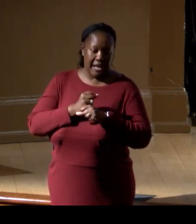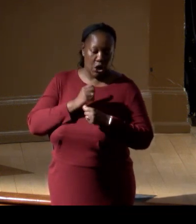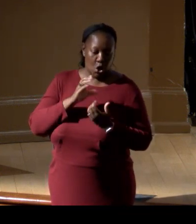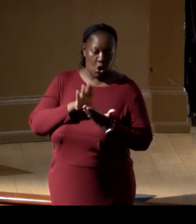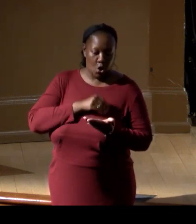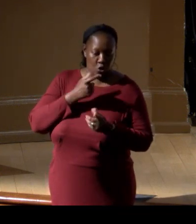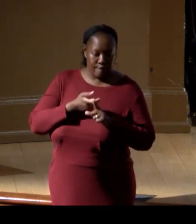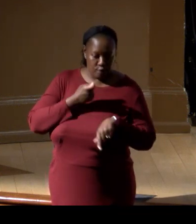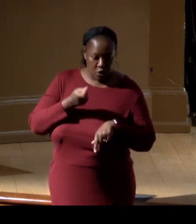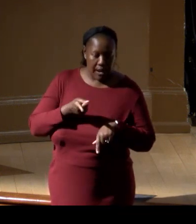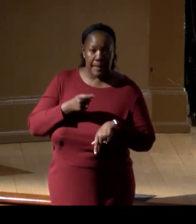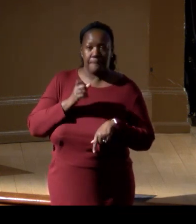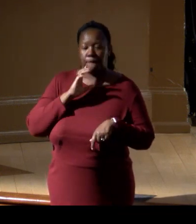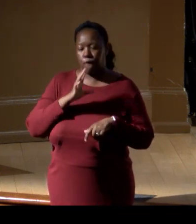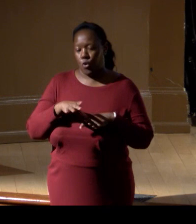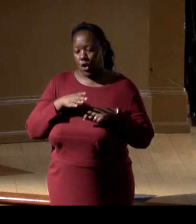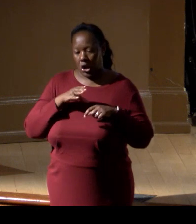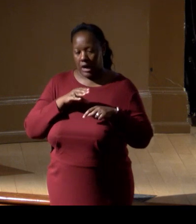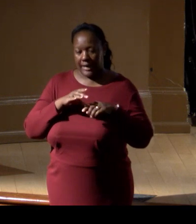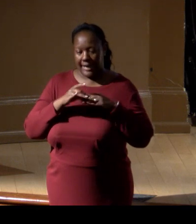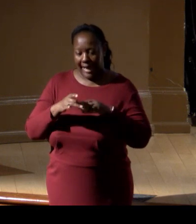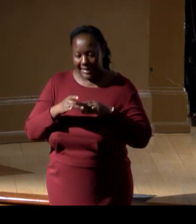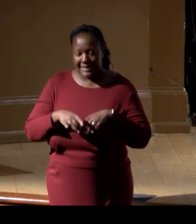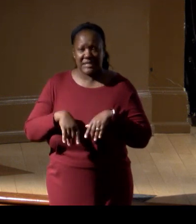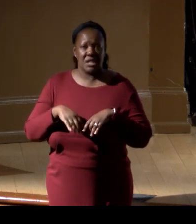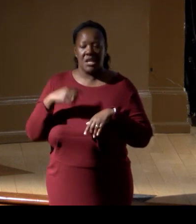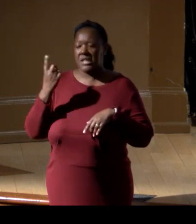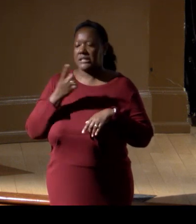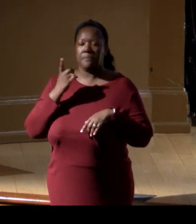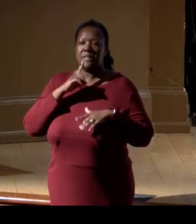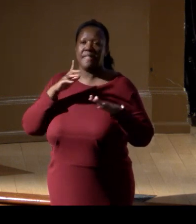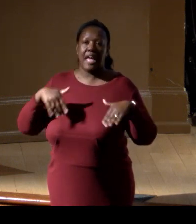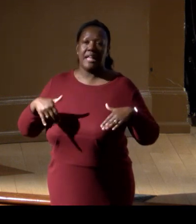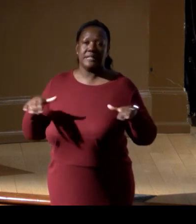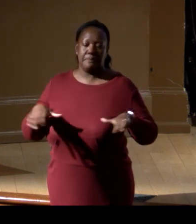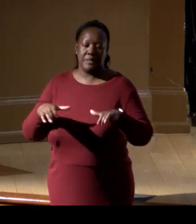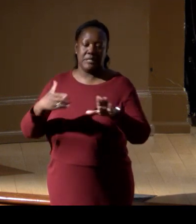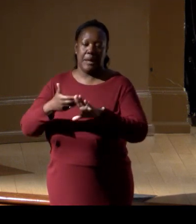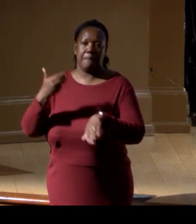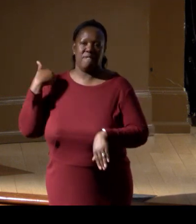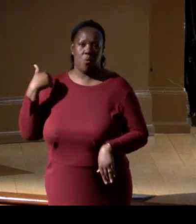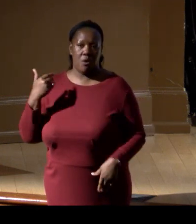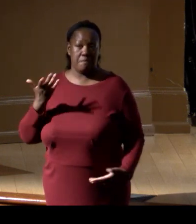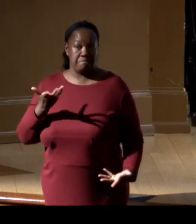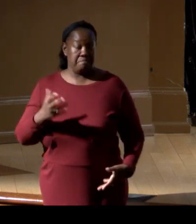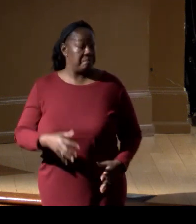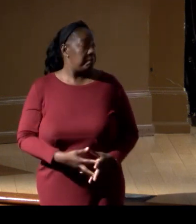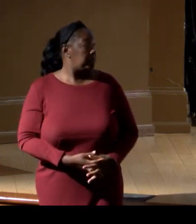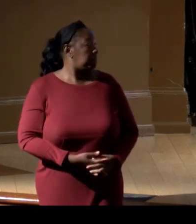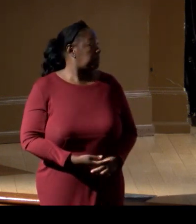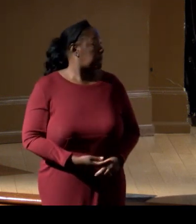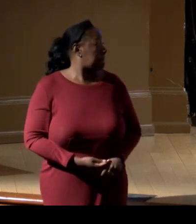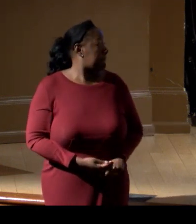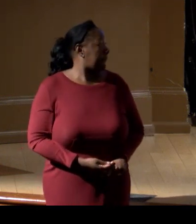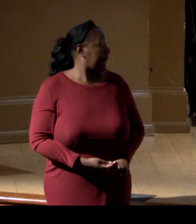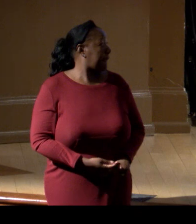or is this really something that hasn't been done before? (panelists murmuring)